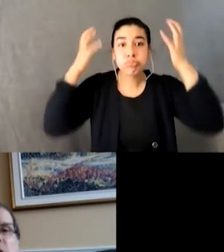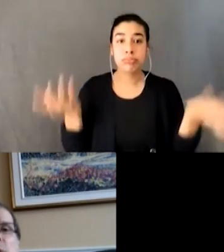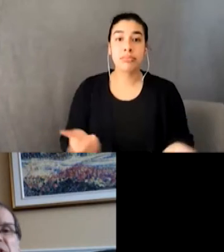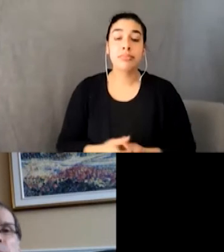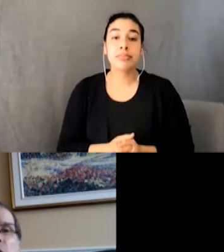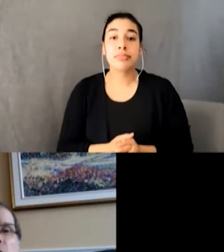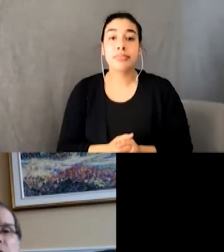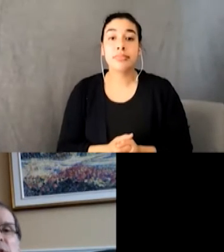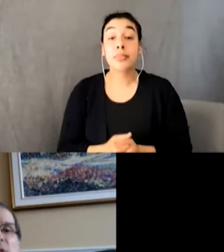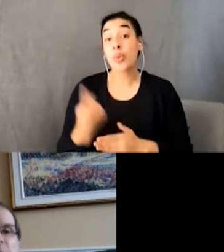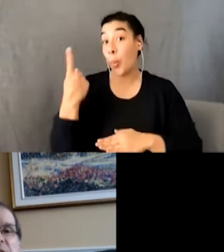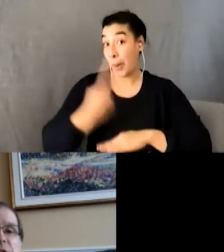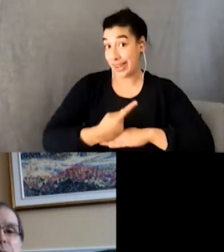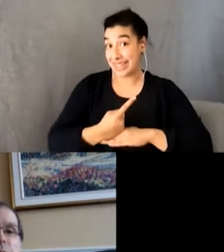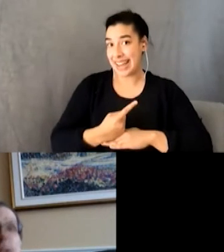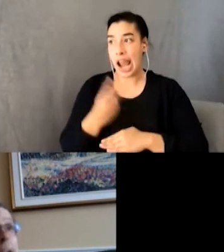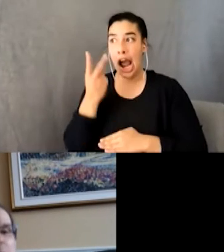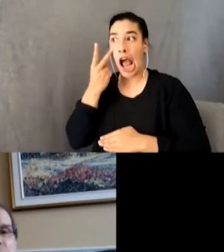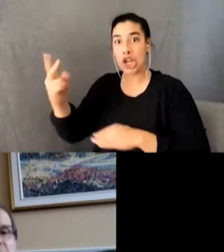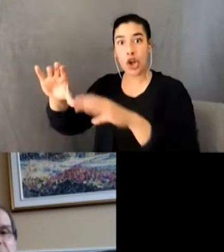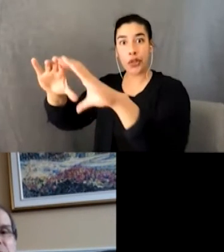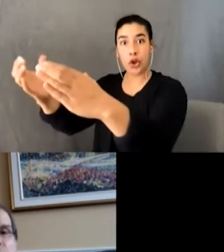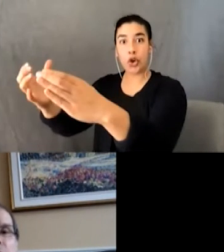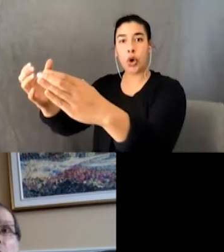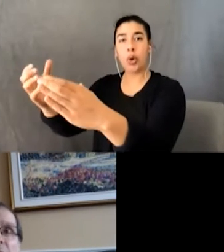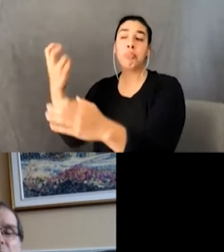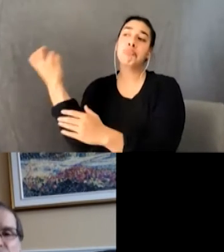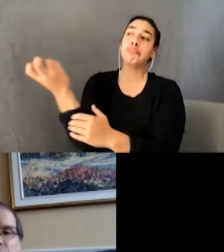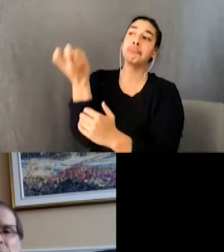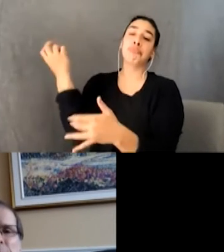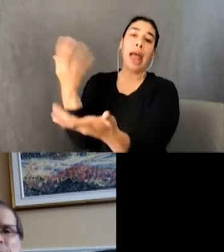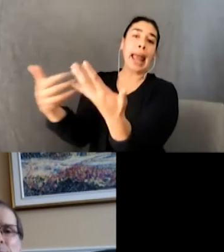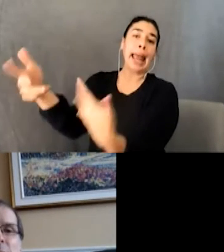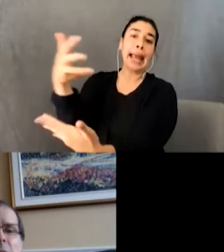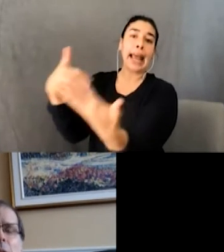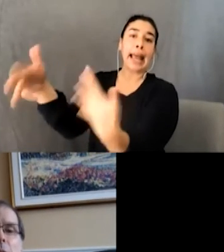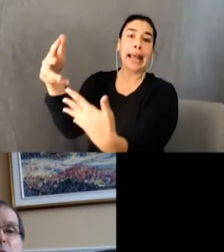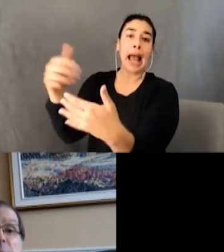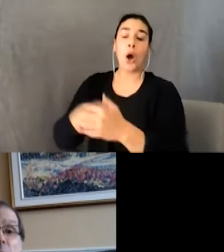with some girls from our sister school, Eleanor’s Ladies School, or ELS for short. ELS was located